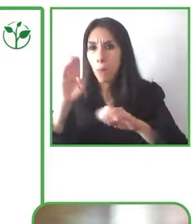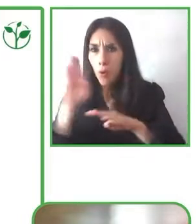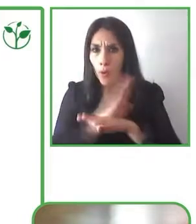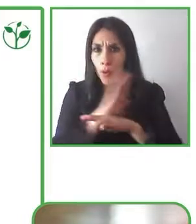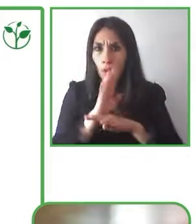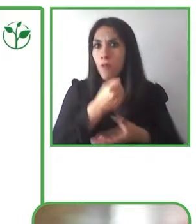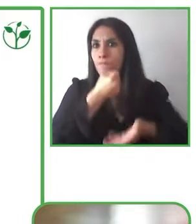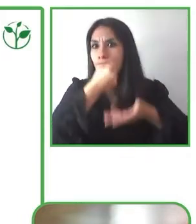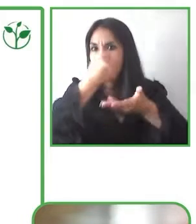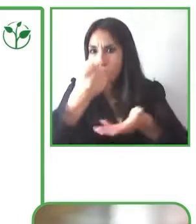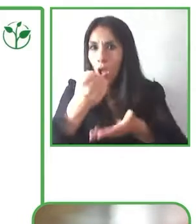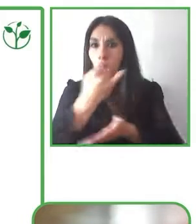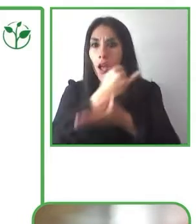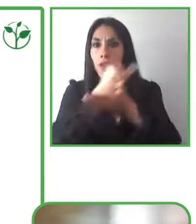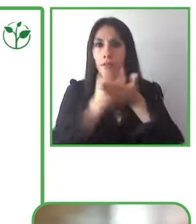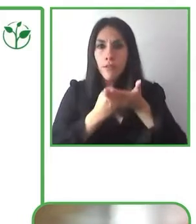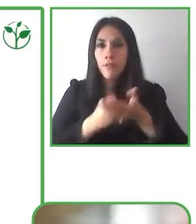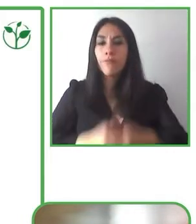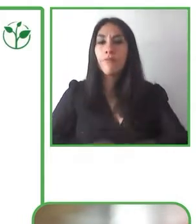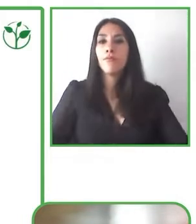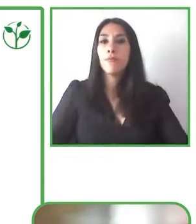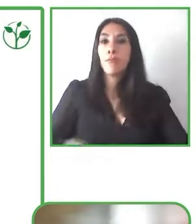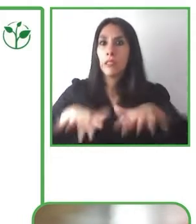to carry out different parallel events.